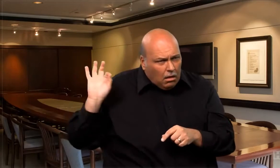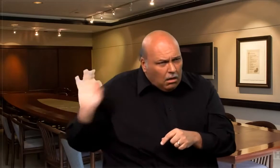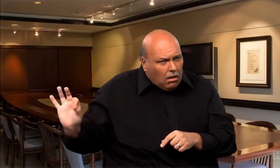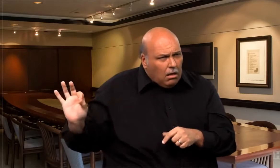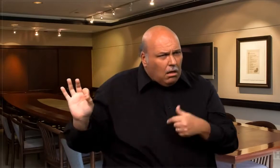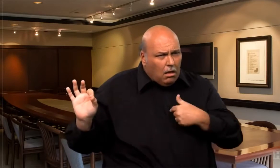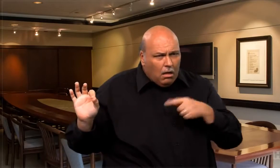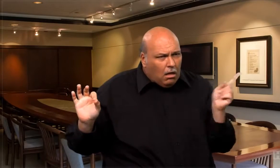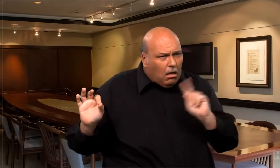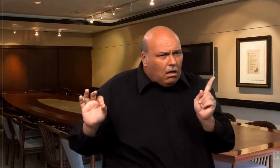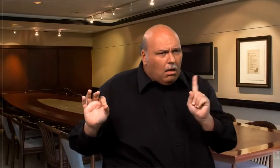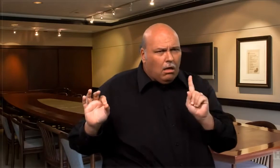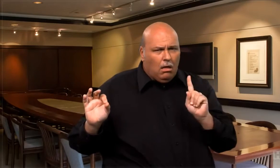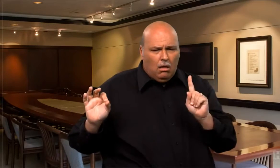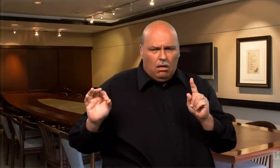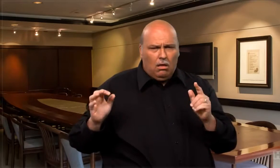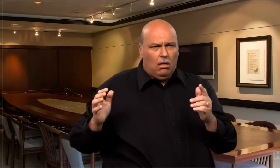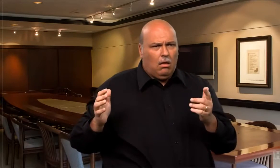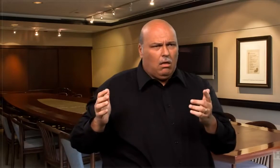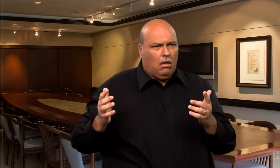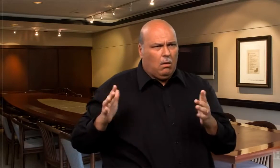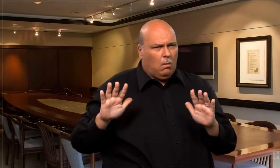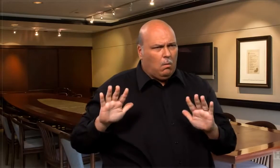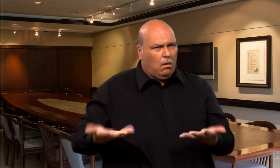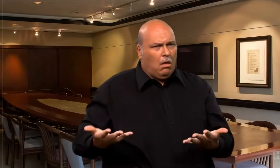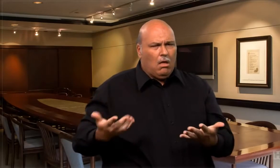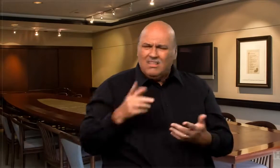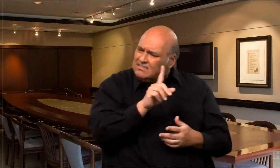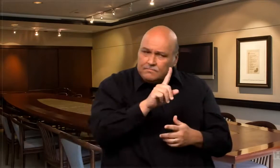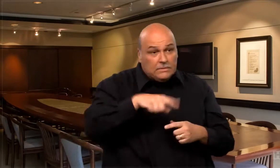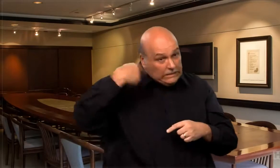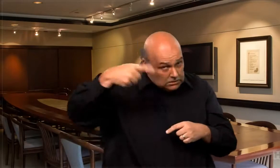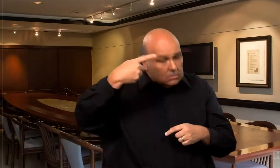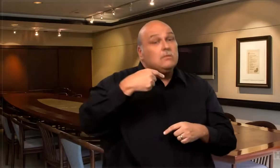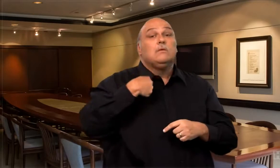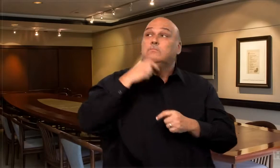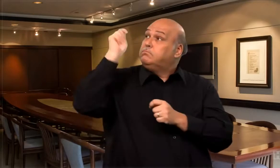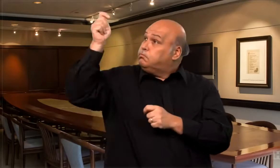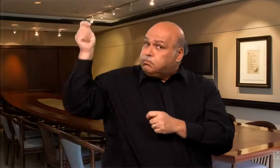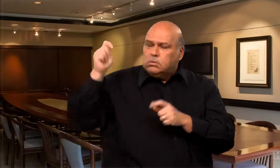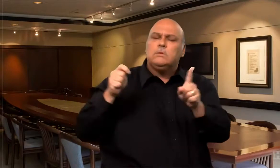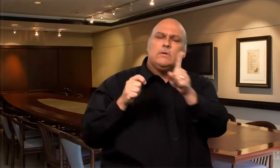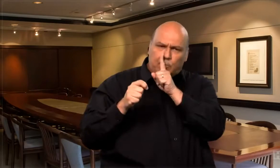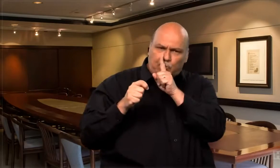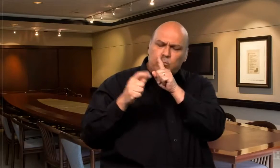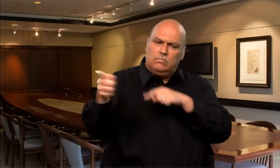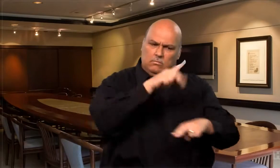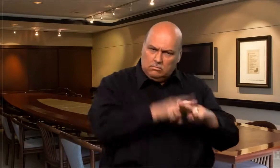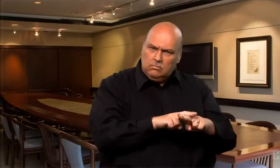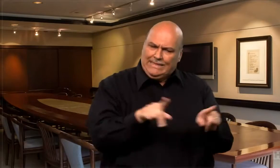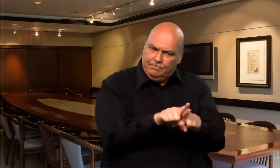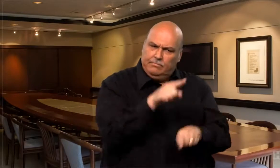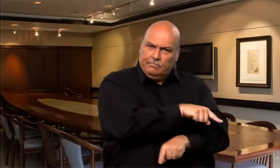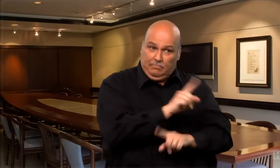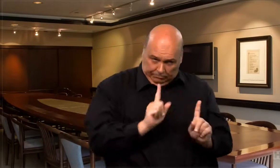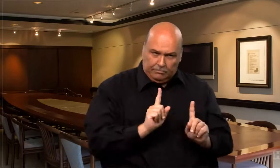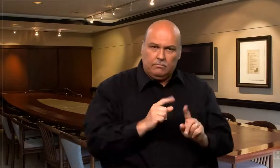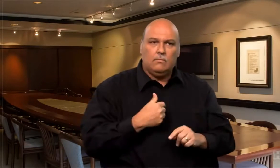I didn't do the right thing at the meeting. Sue further emphasized that at the next meeting, should I arrive late, I need to enter the meeting room quietly and be